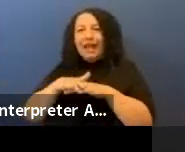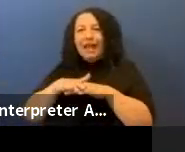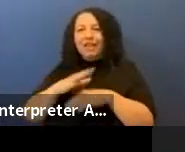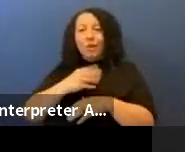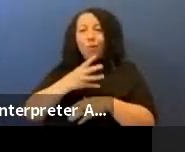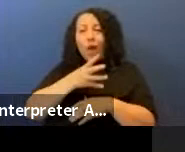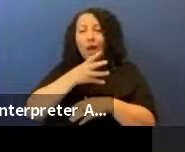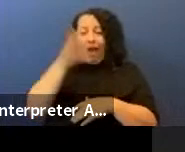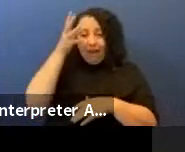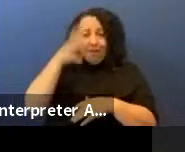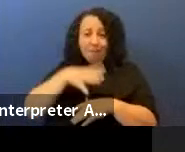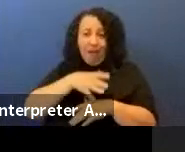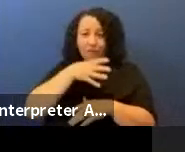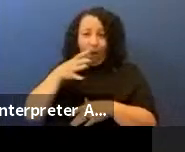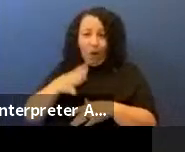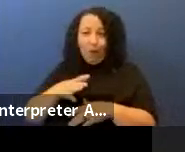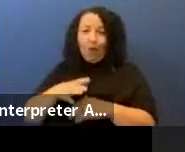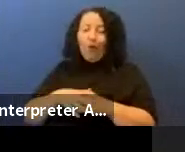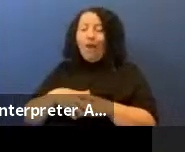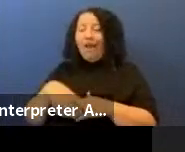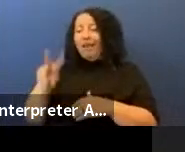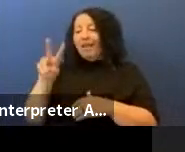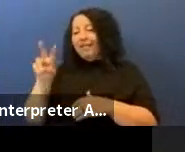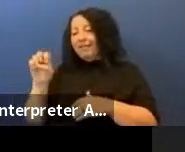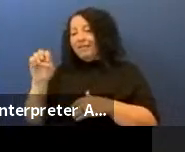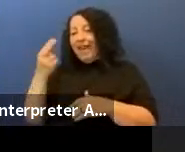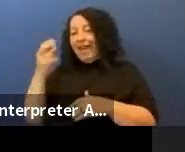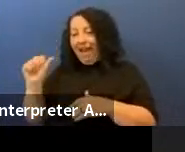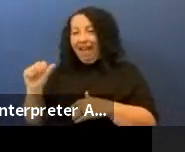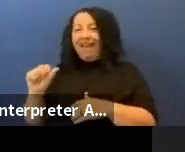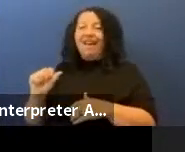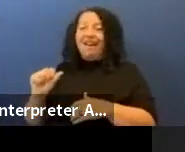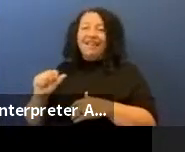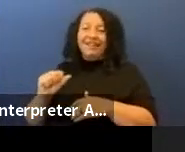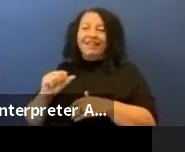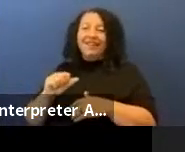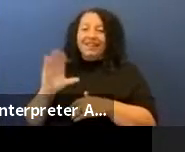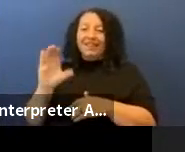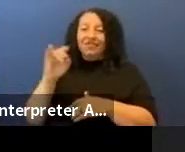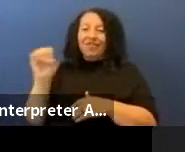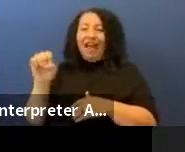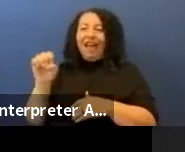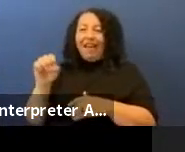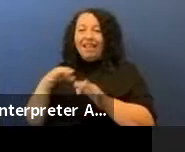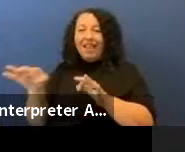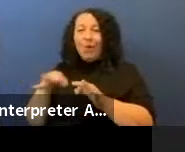or "veho" as we say in Cheyenne, which means "spider," doesn't mean "white"